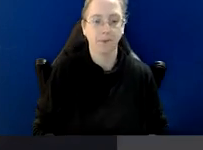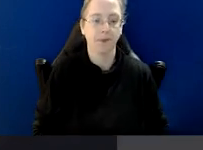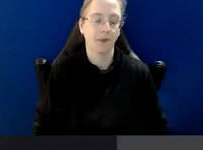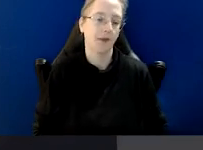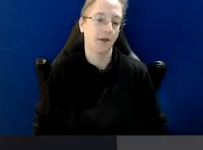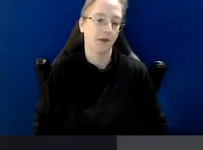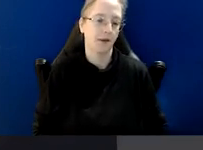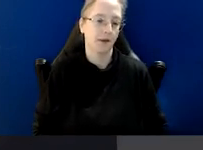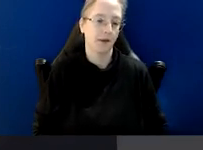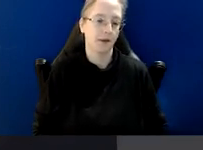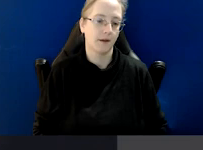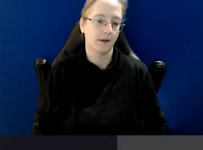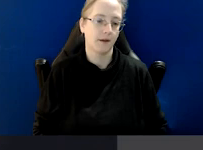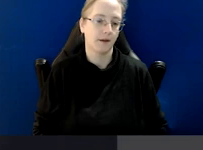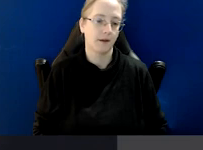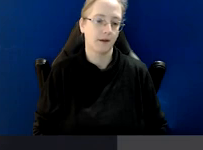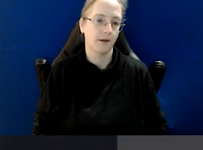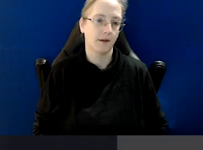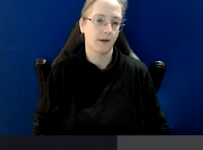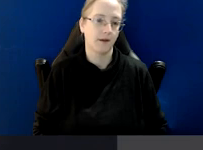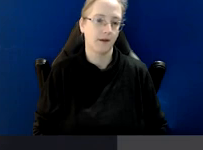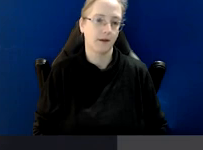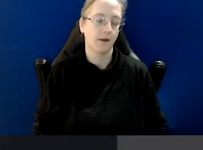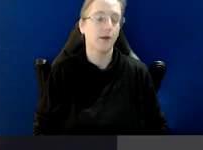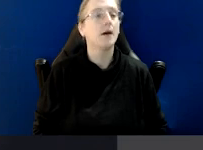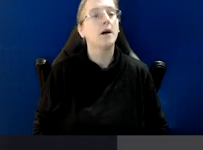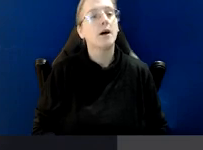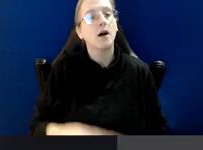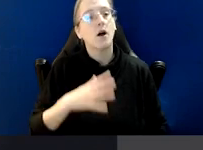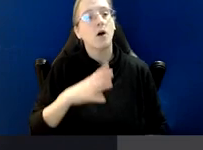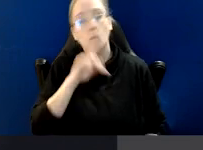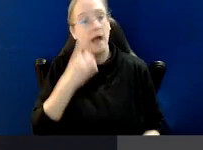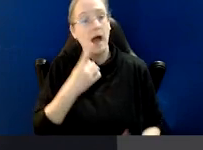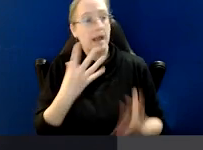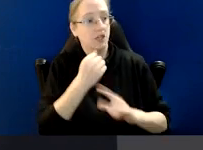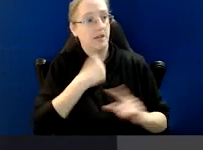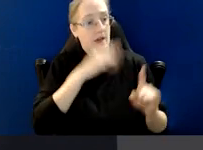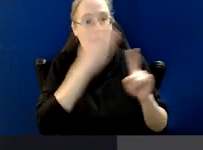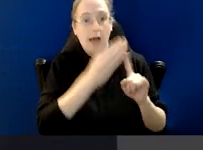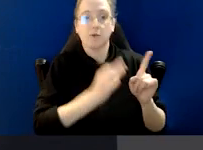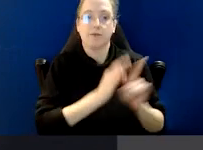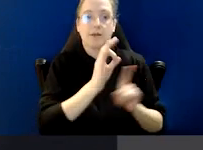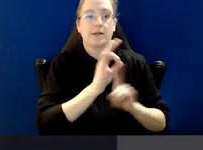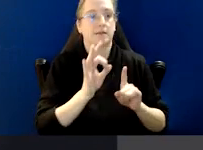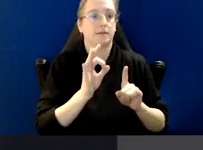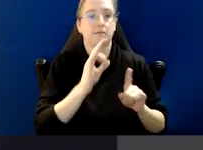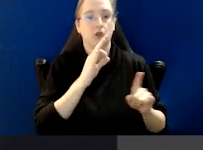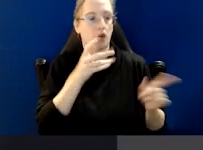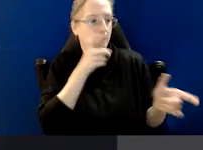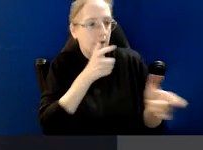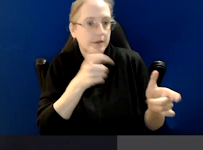Finally, we can't achieve our aim of enhancing integrity in the governances of the Commonwealth on our own.